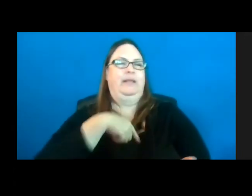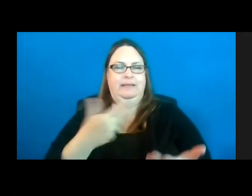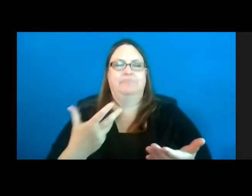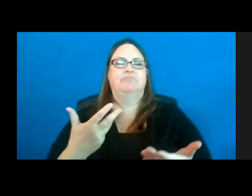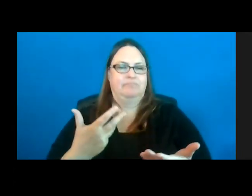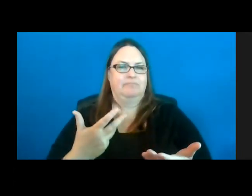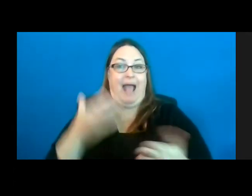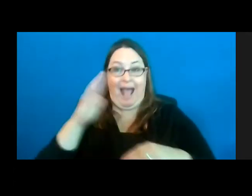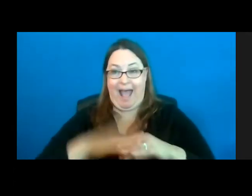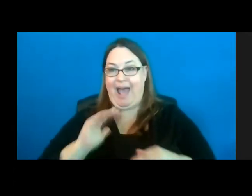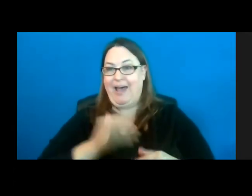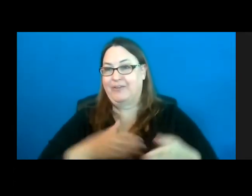on our way.